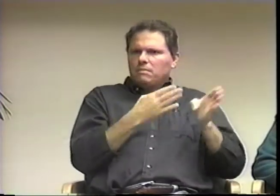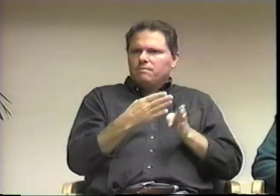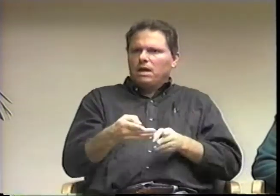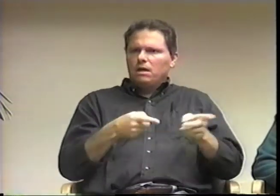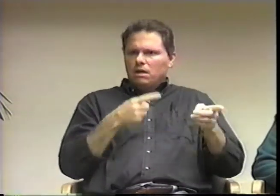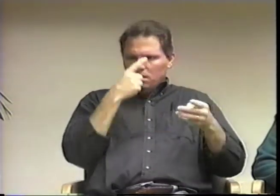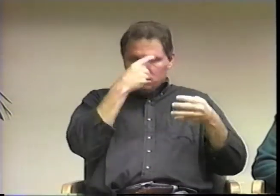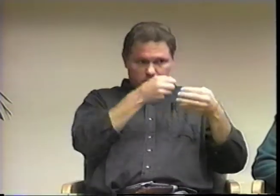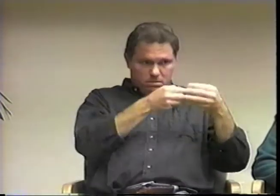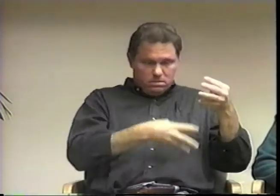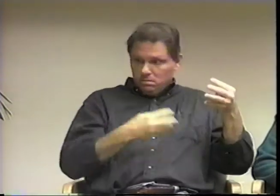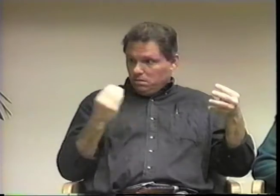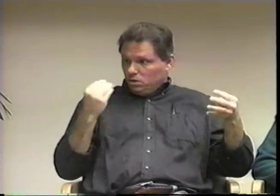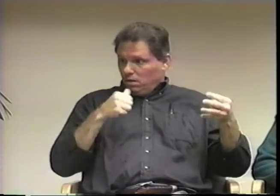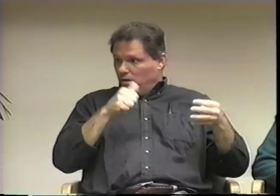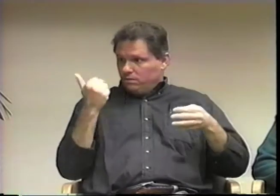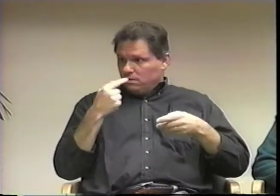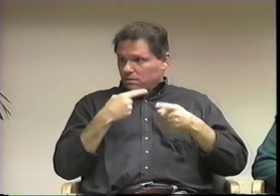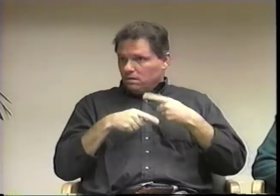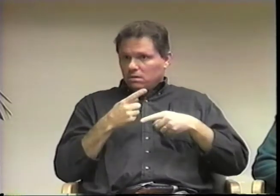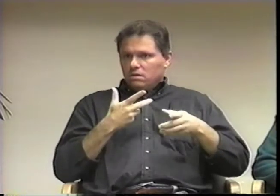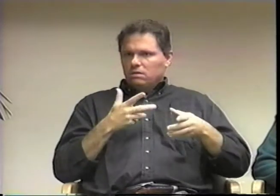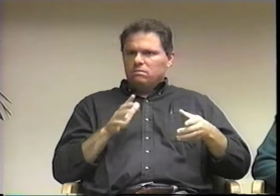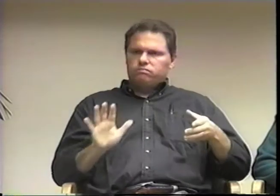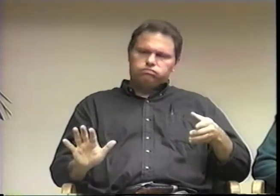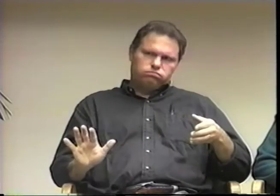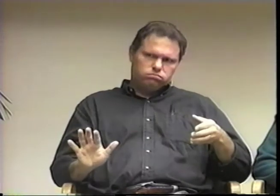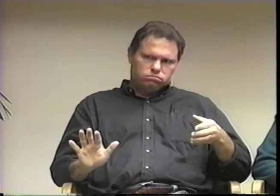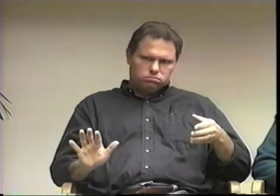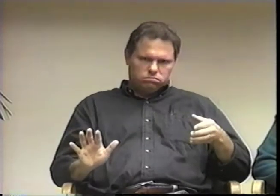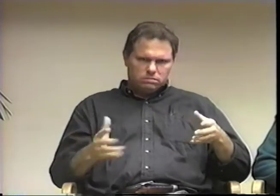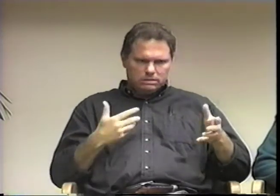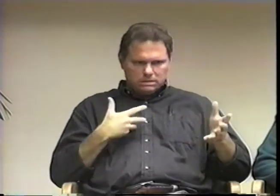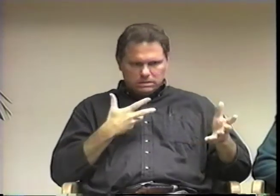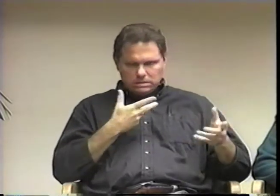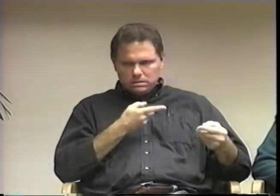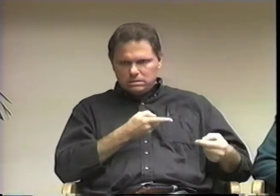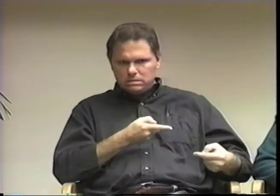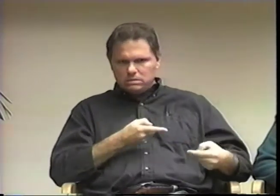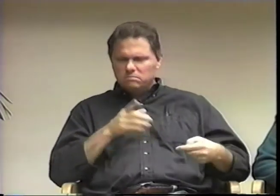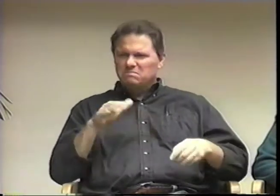But there were so many different plays, it just got overwhelming.